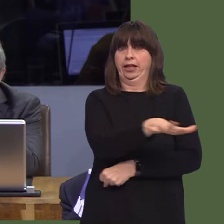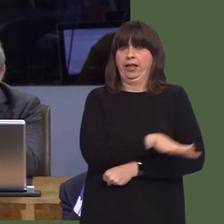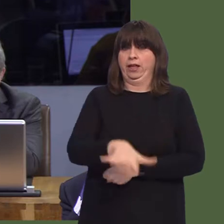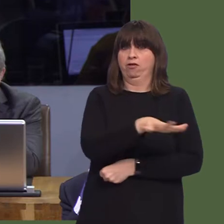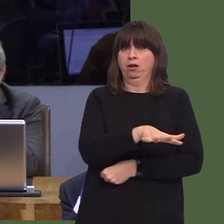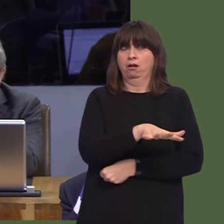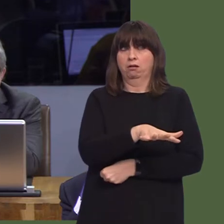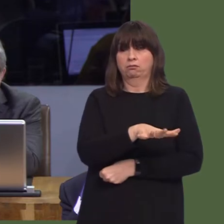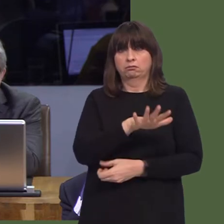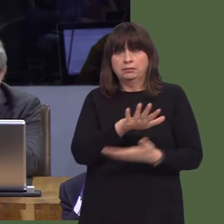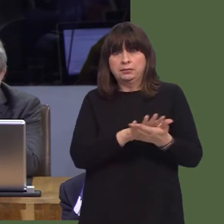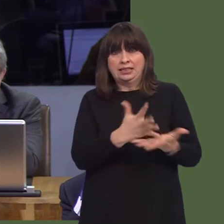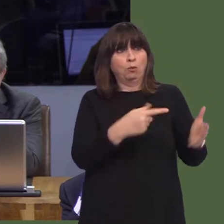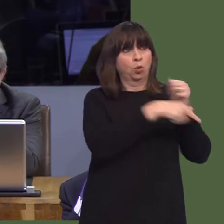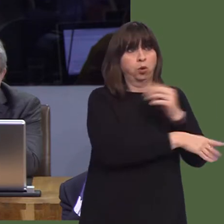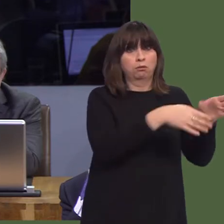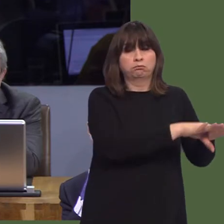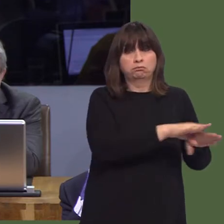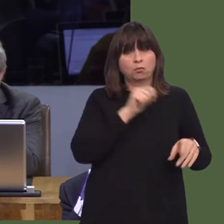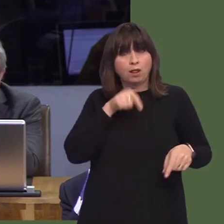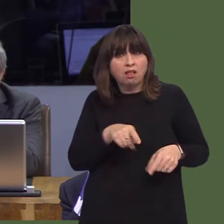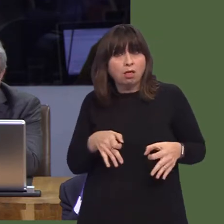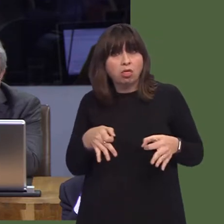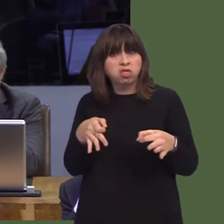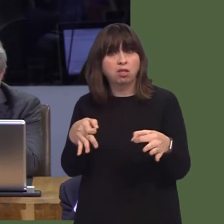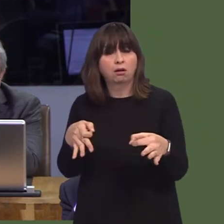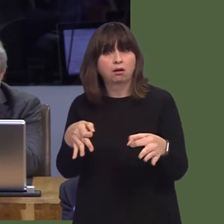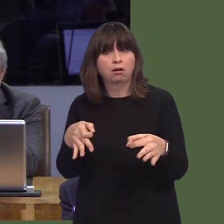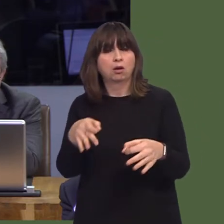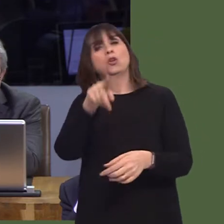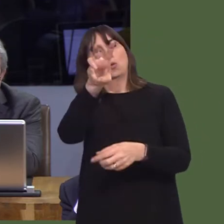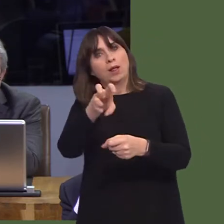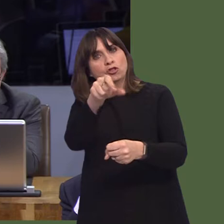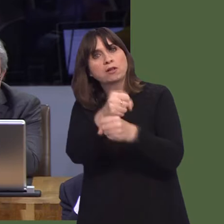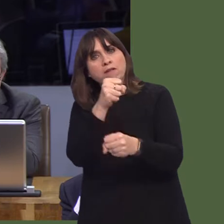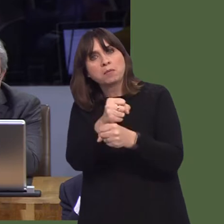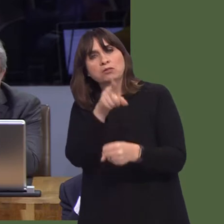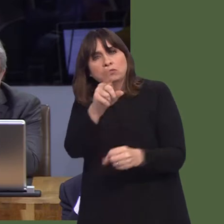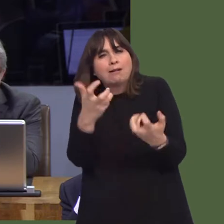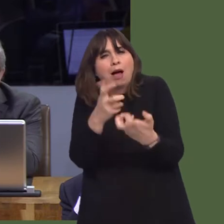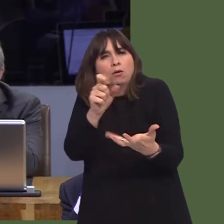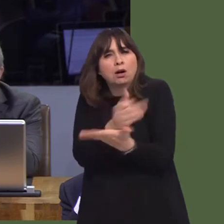The person revealing this information to me is currently off sick with stress and cannot